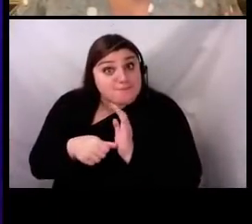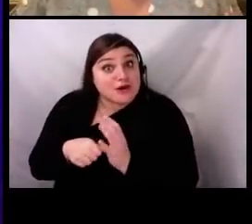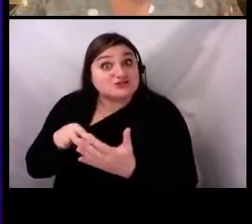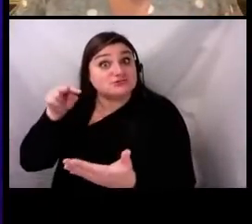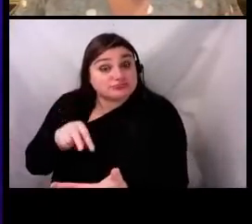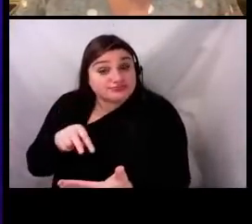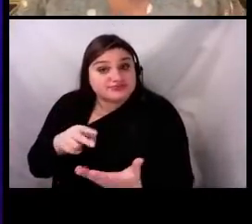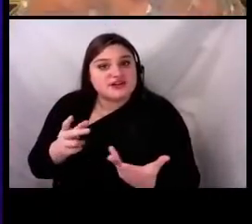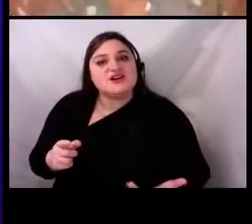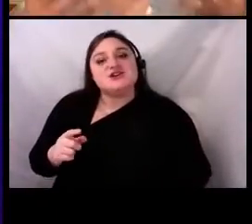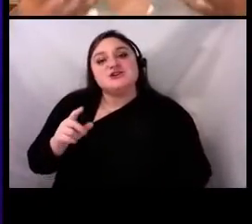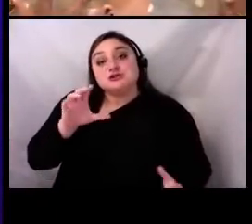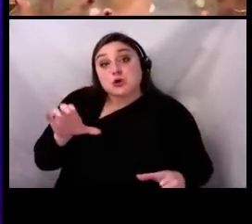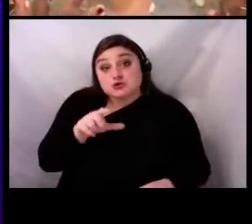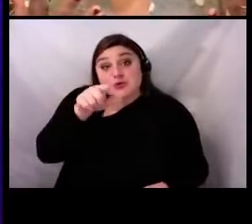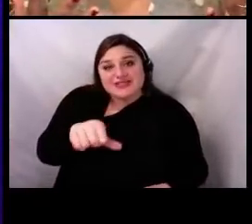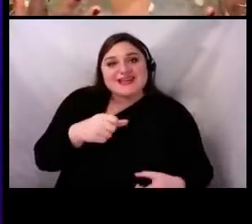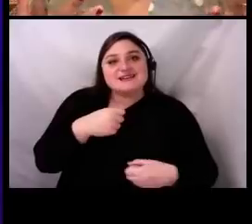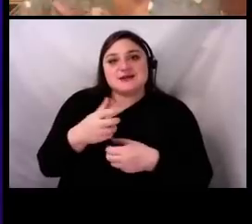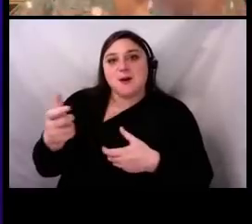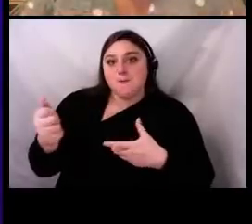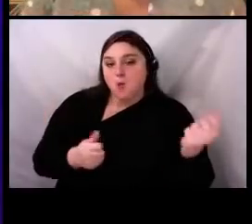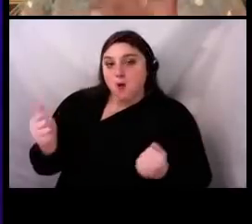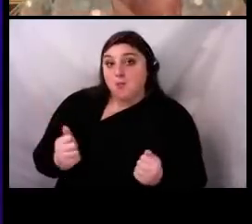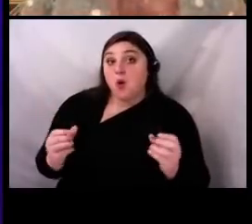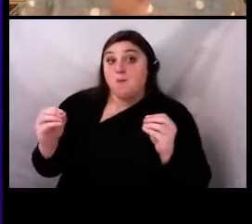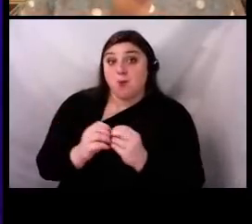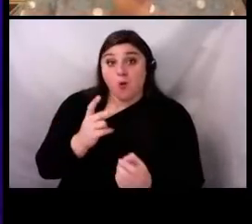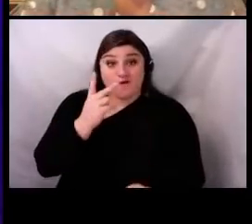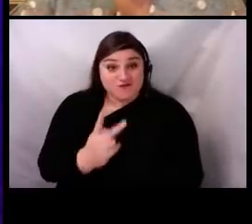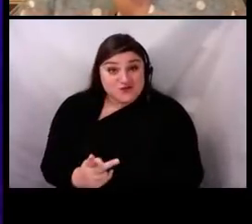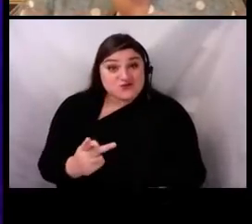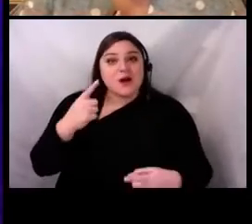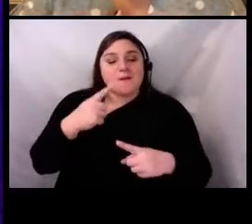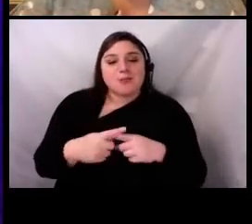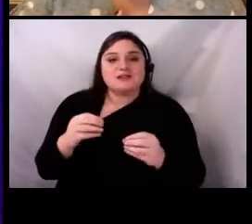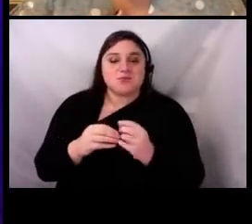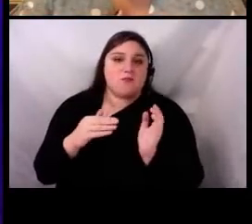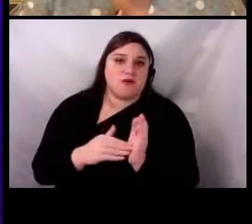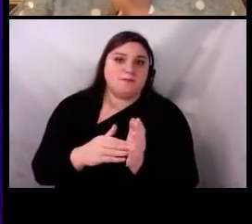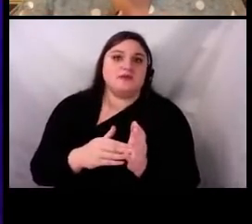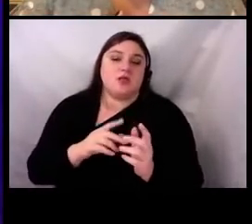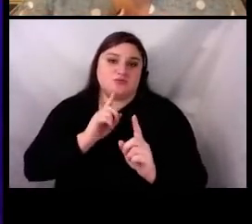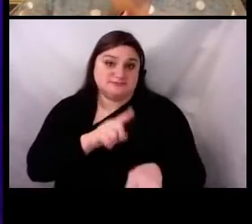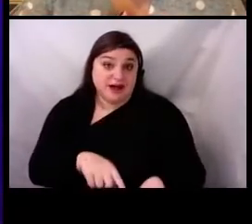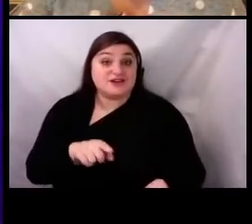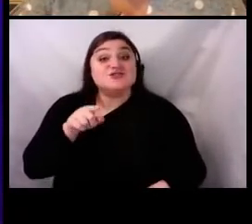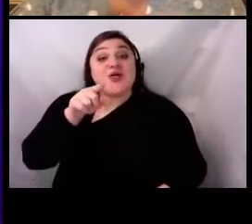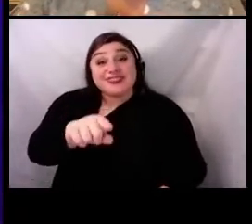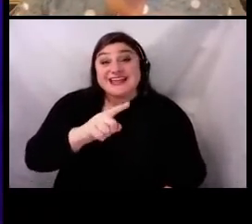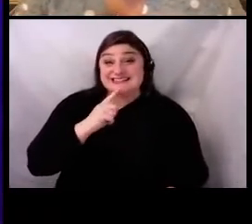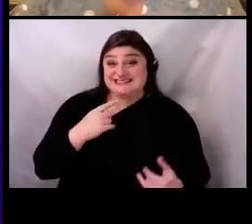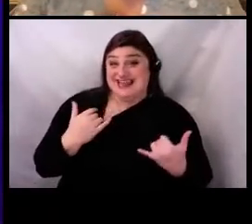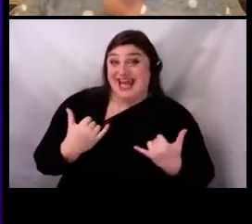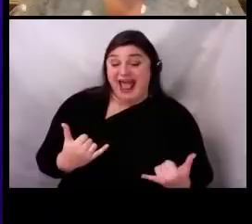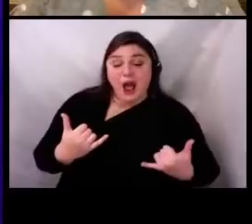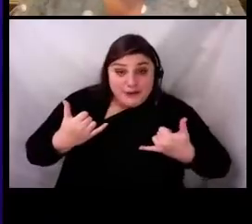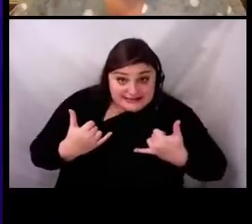for content like this to be evergreen. So to this day, we still have these screenshot and response graphics up on our Instagram Story Highlights.